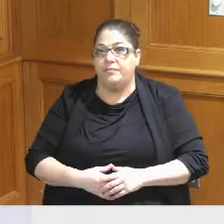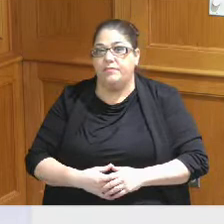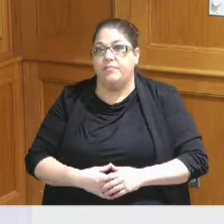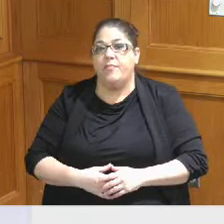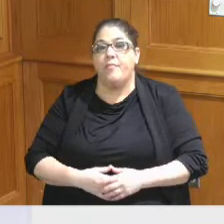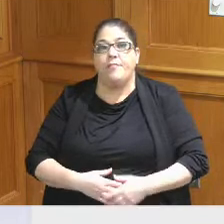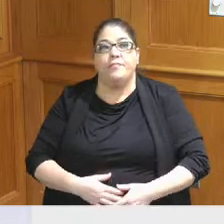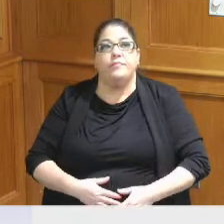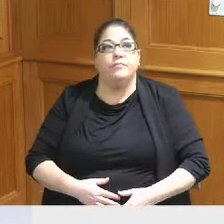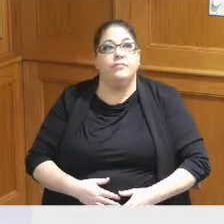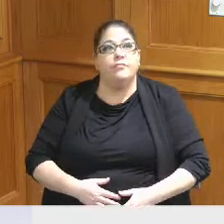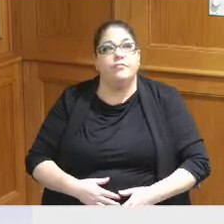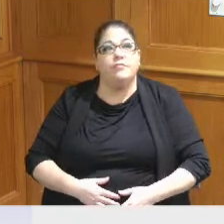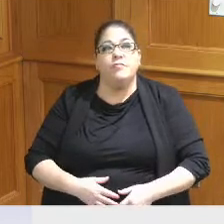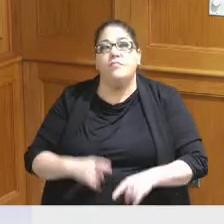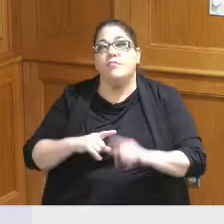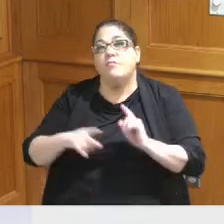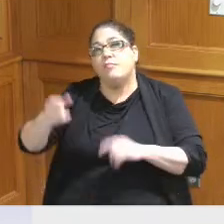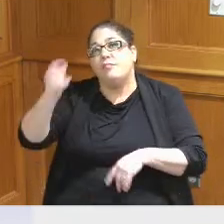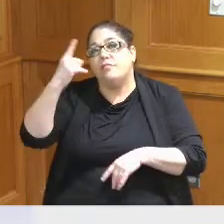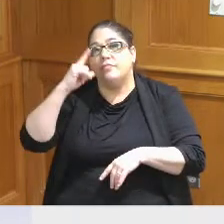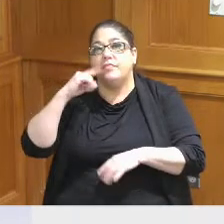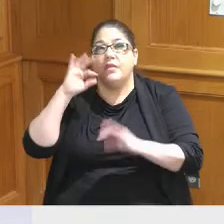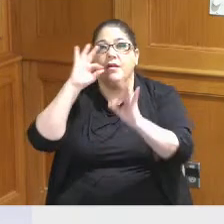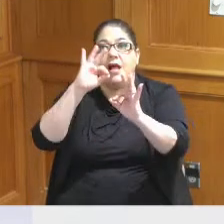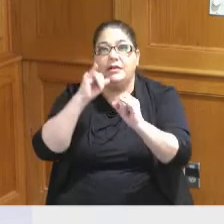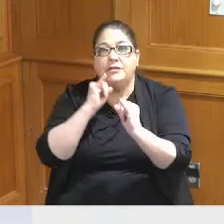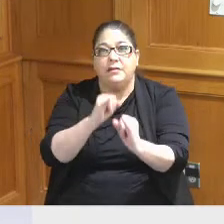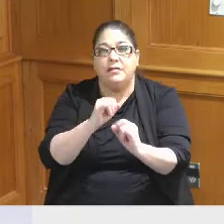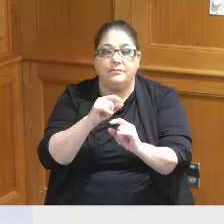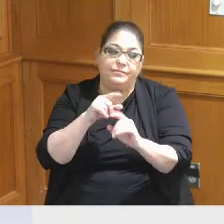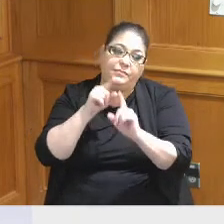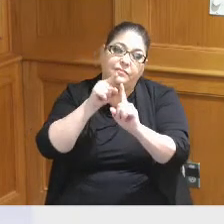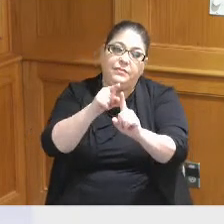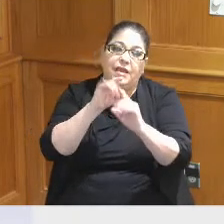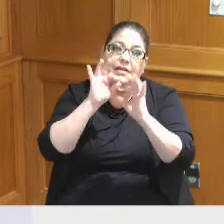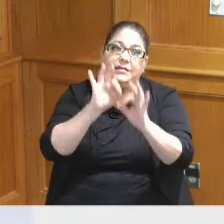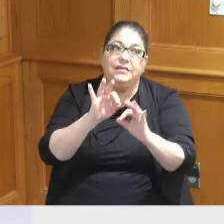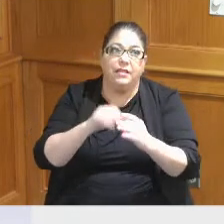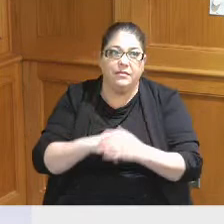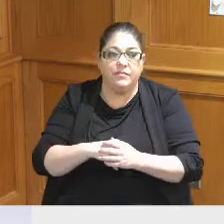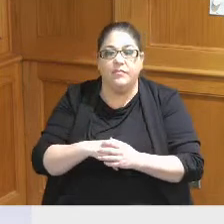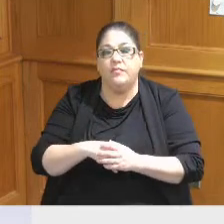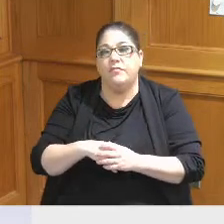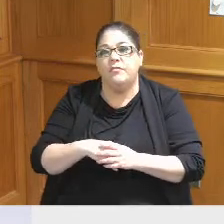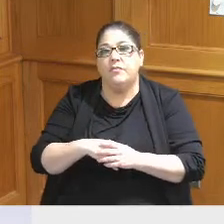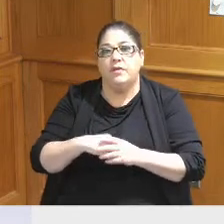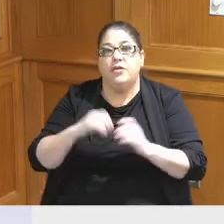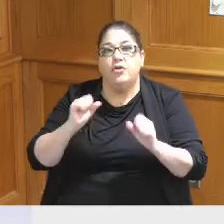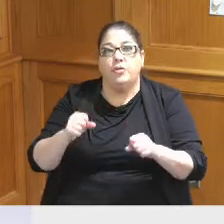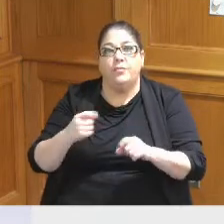but ideally the expansion in the future could come essentially from those openings